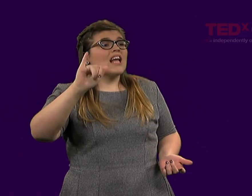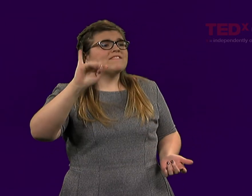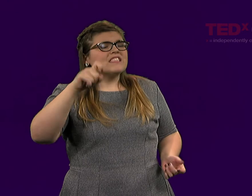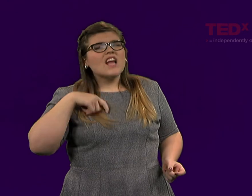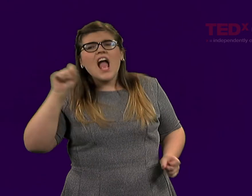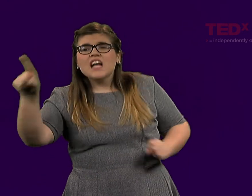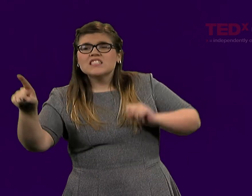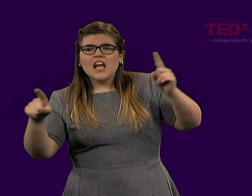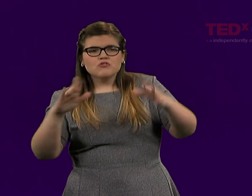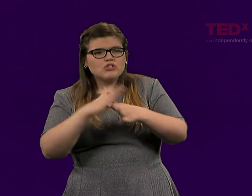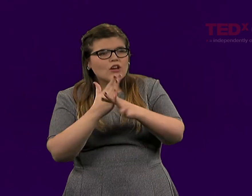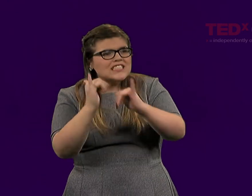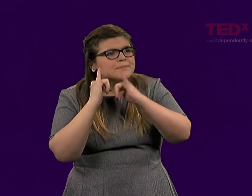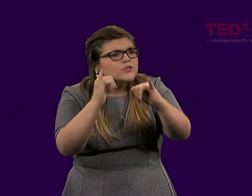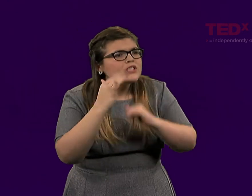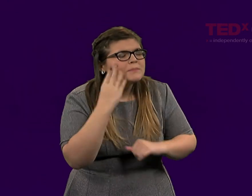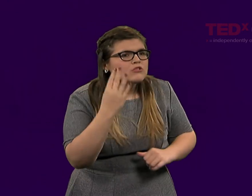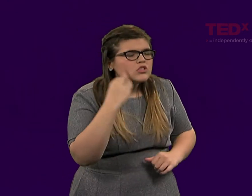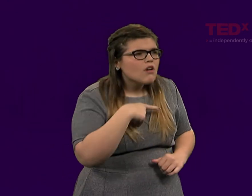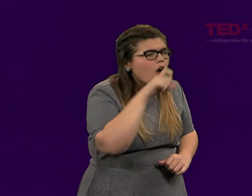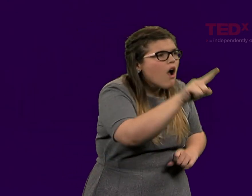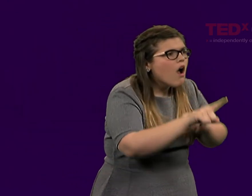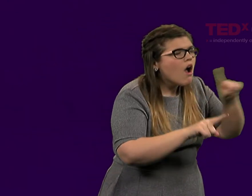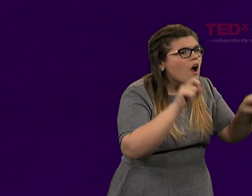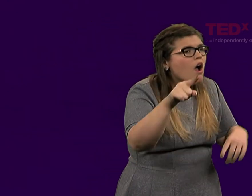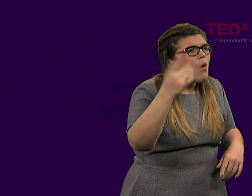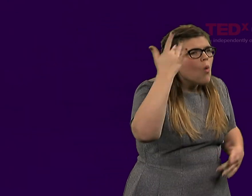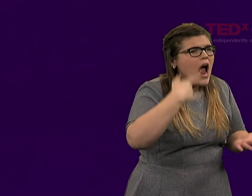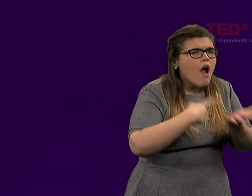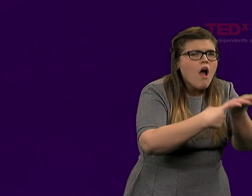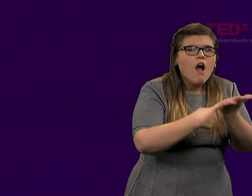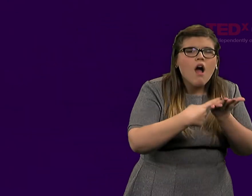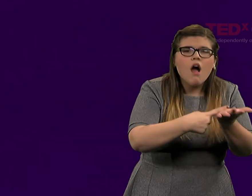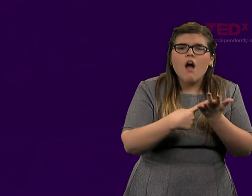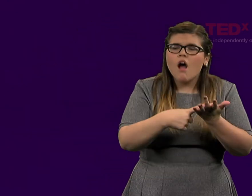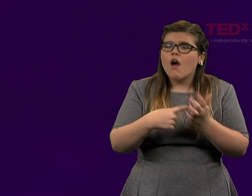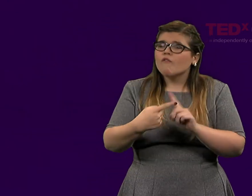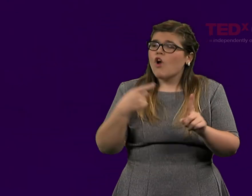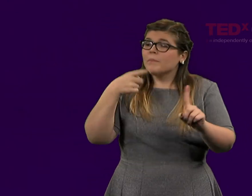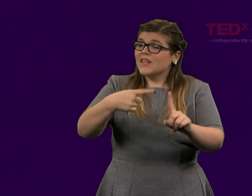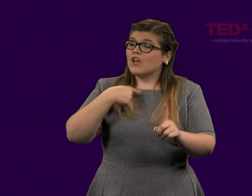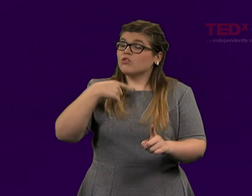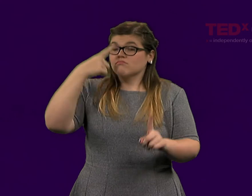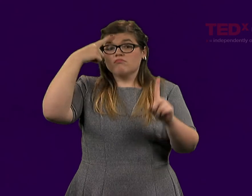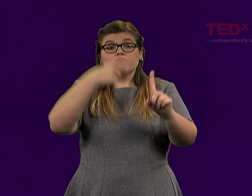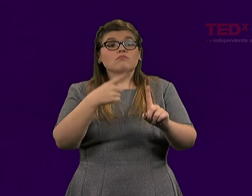and share our similar experiences.